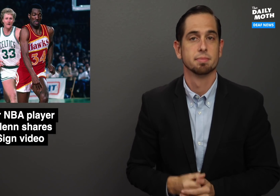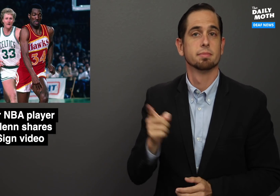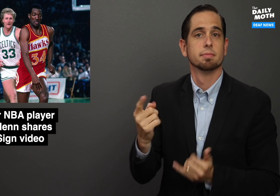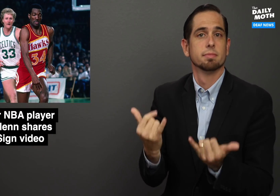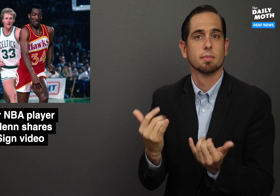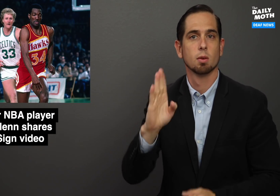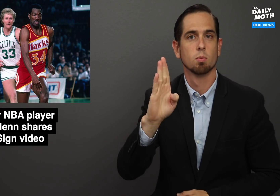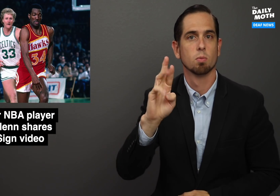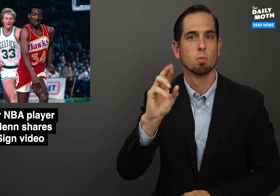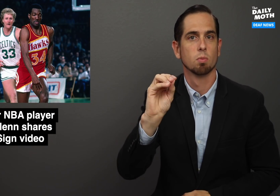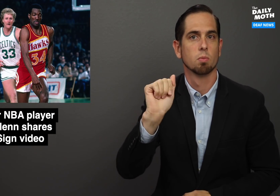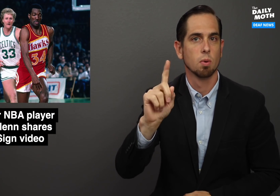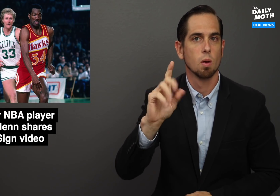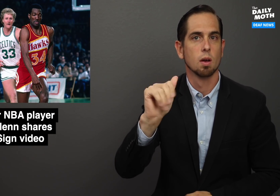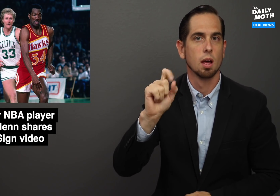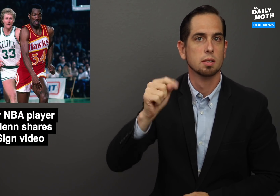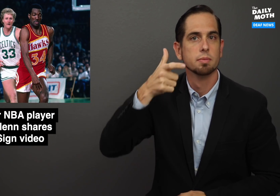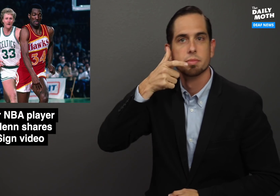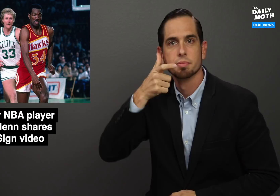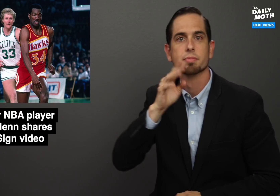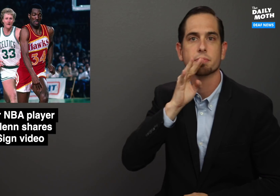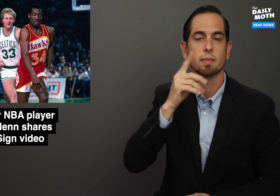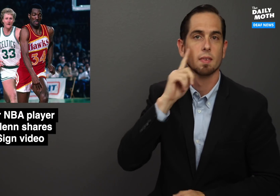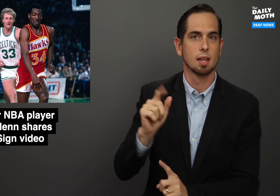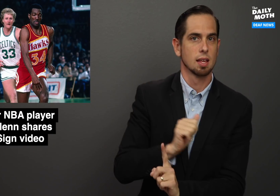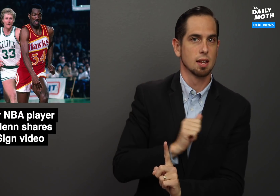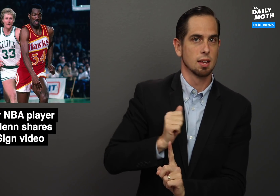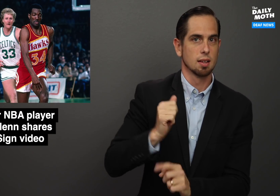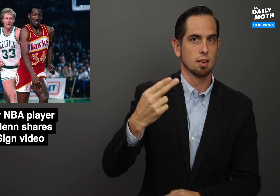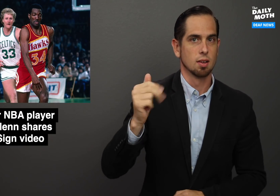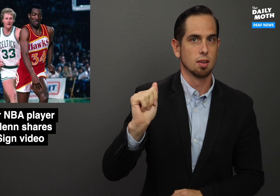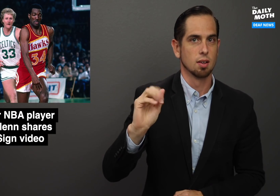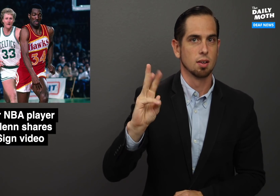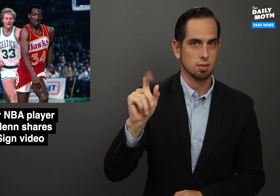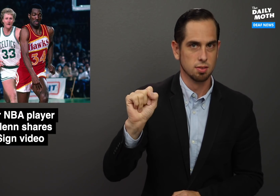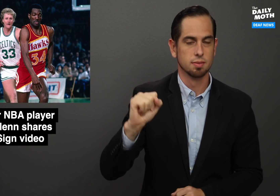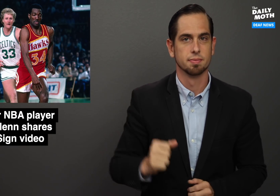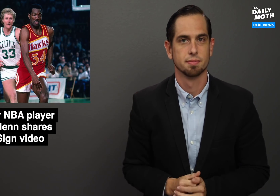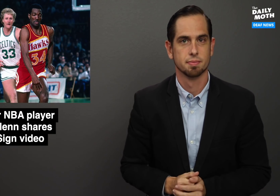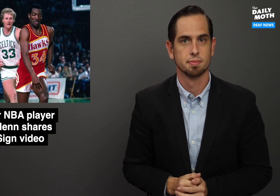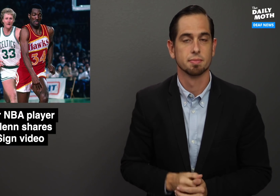He is currently a broadcast commentator for the Atlanta Hawks.